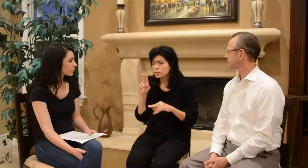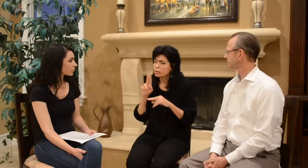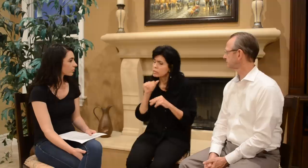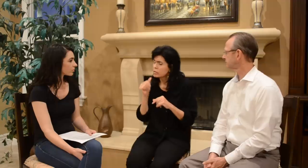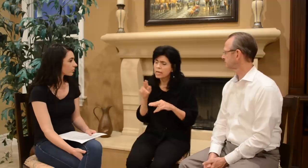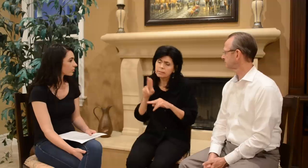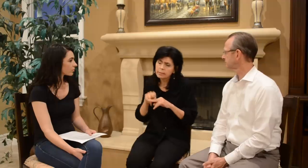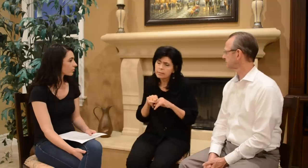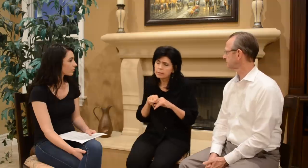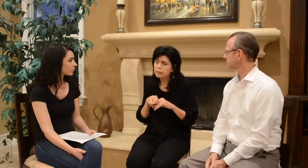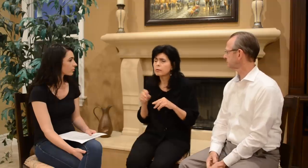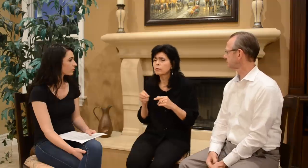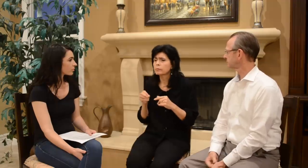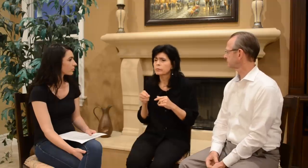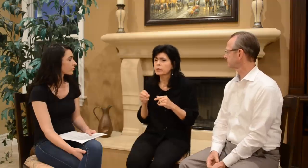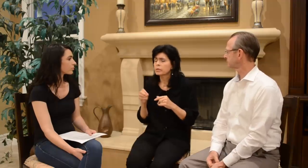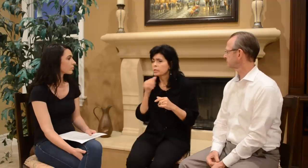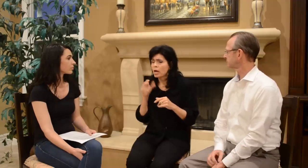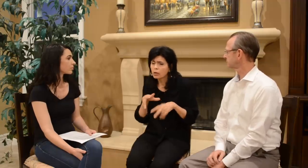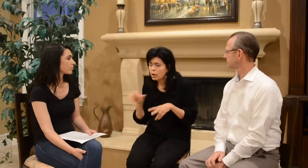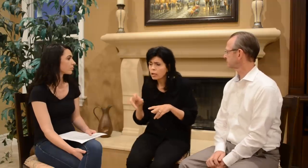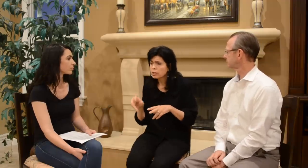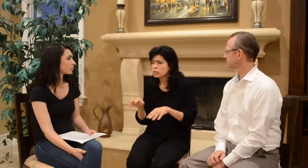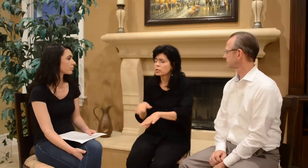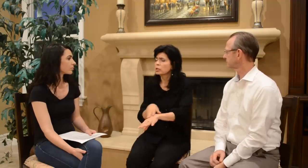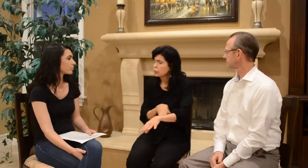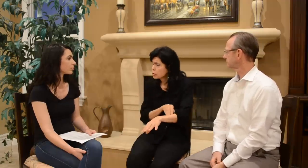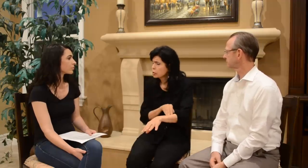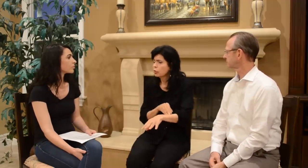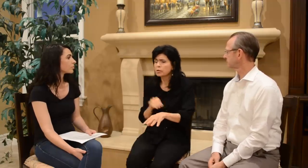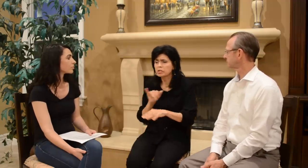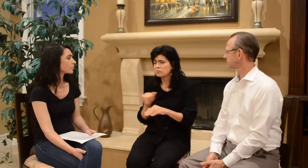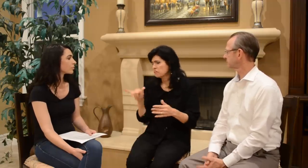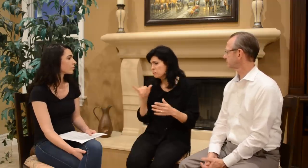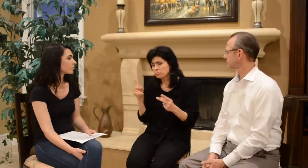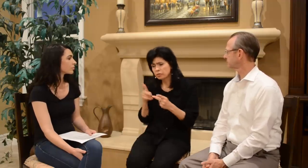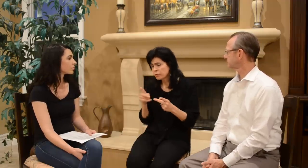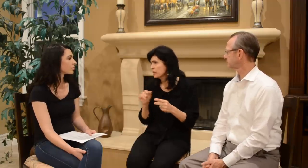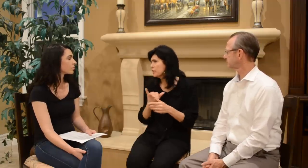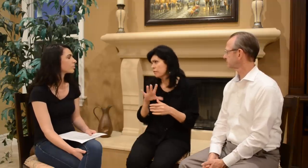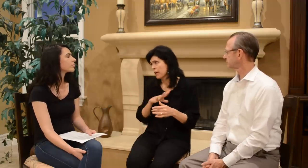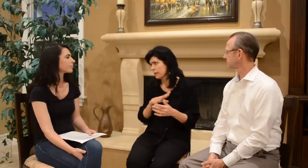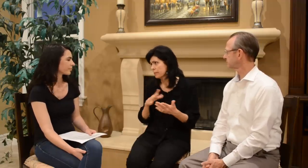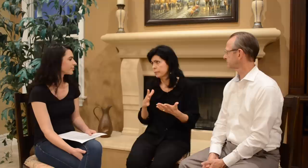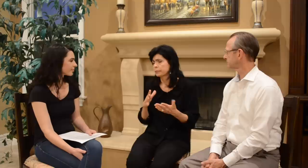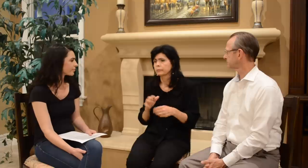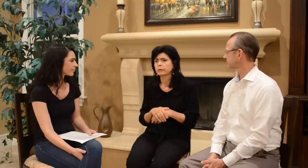She is not sitting up, she’s not crawling. She’s just a little slow, but she is perfectly fine.